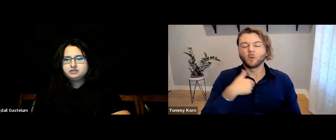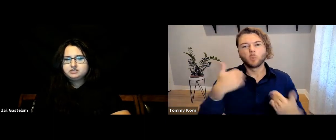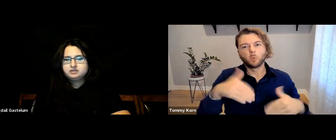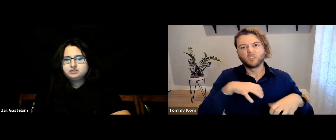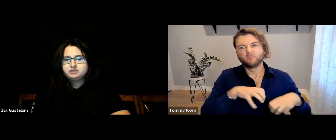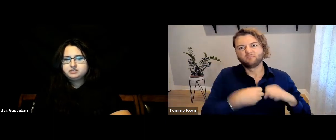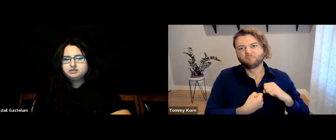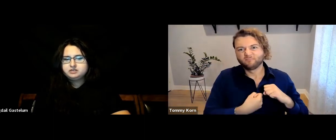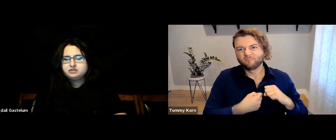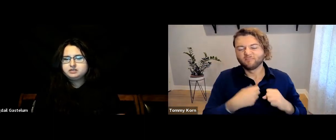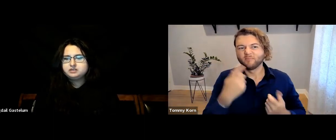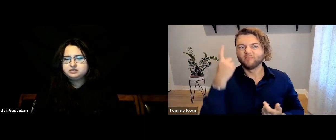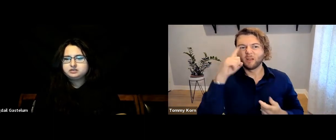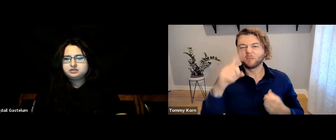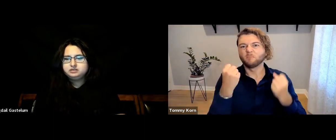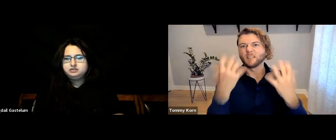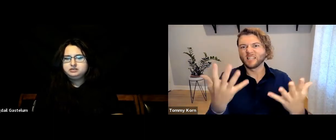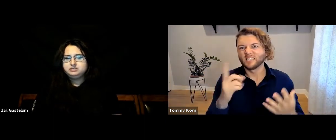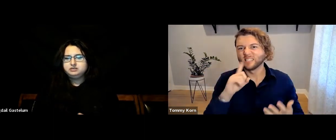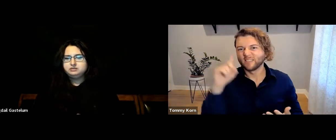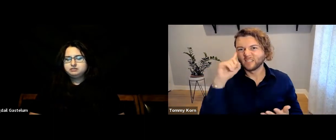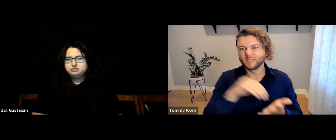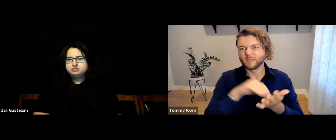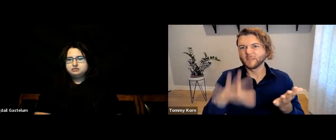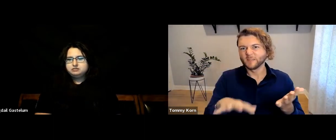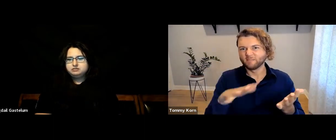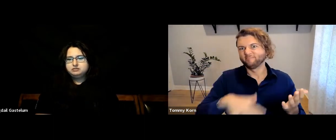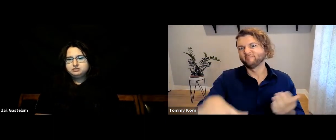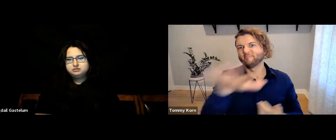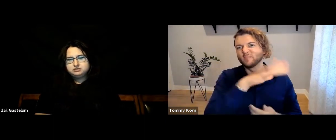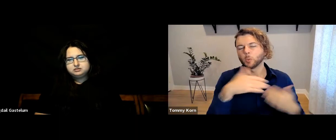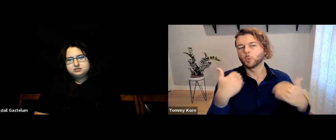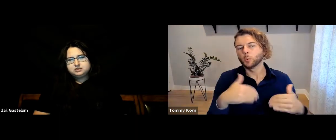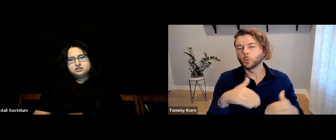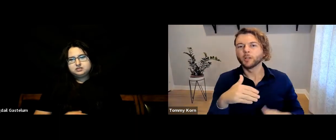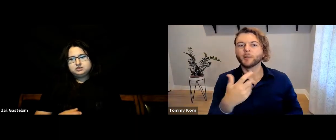My heart breaks for so many Deaf students.